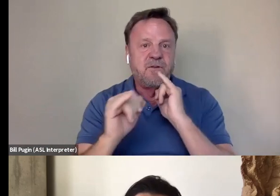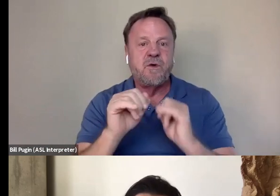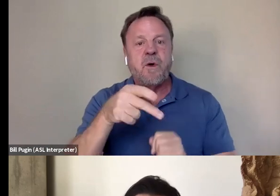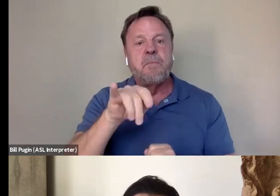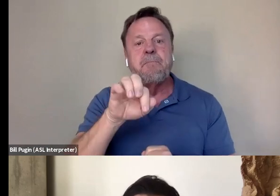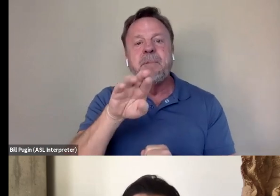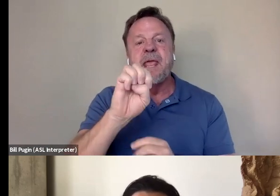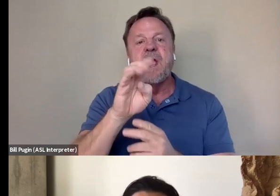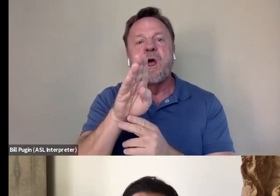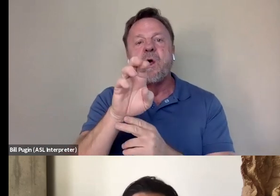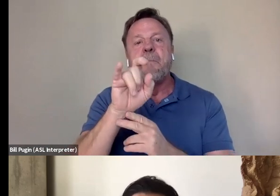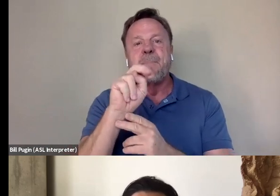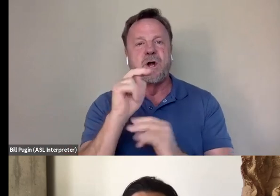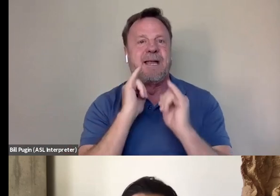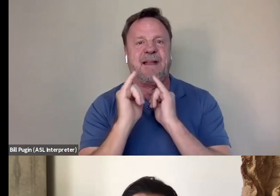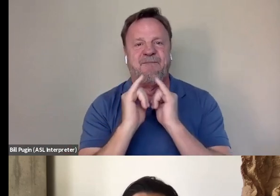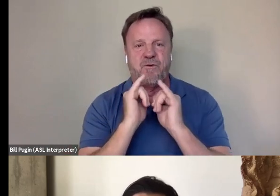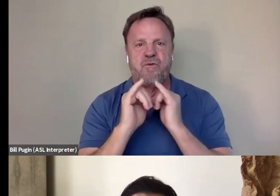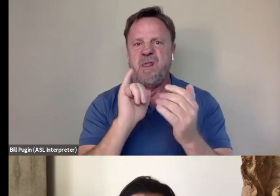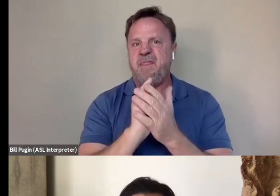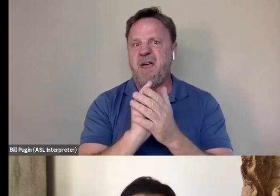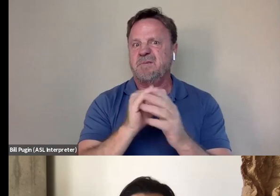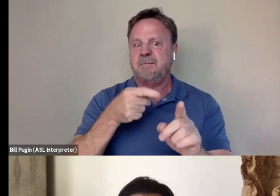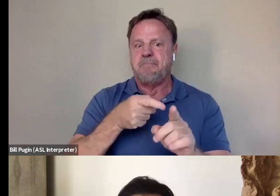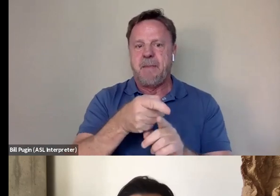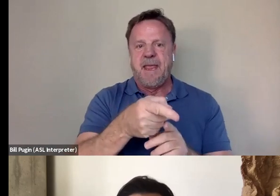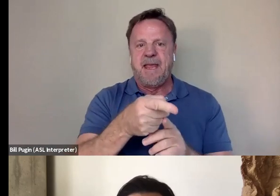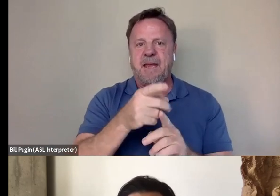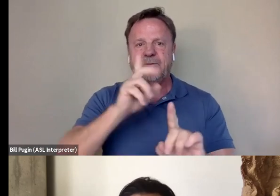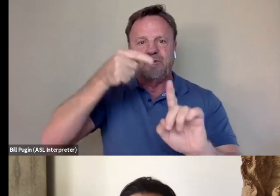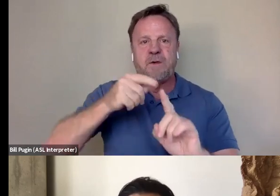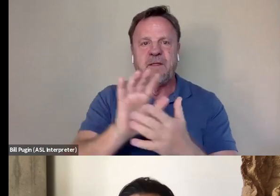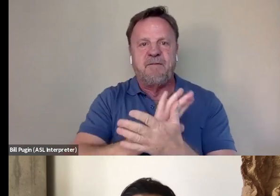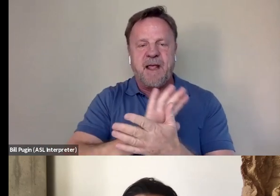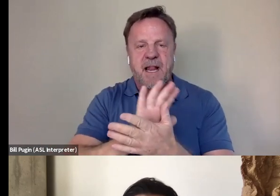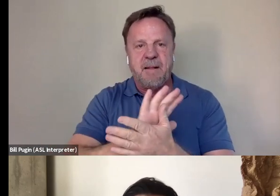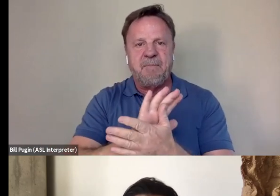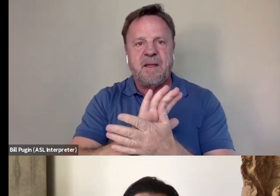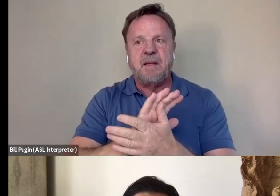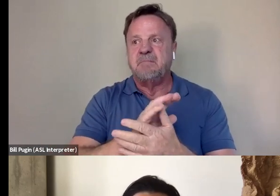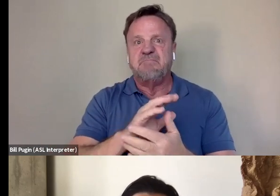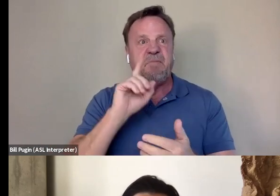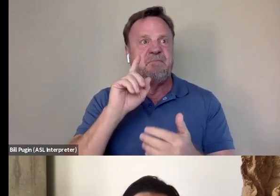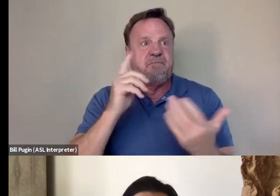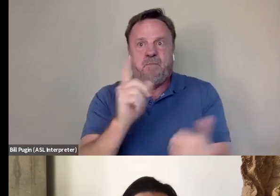that is pretty much the main kind of source of the film that existed and that, you know,